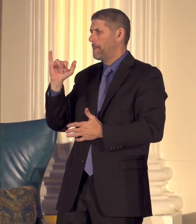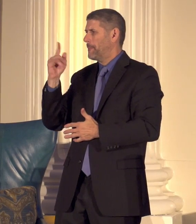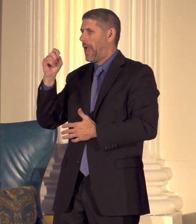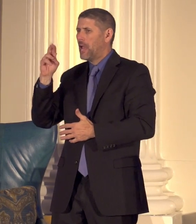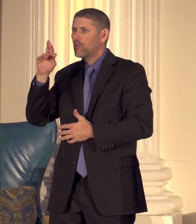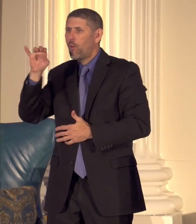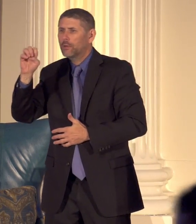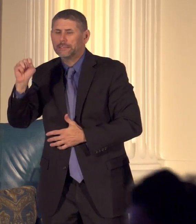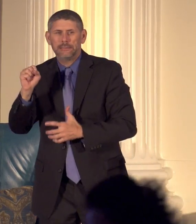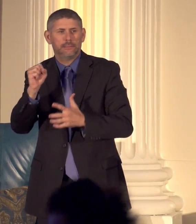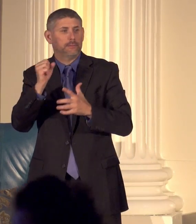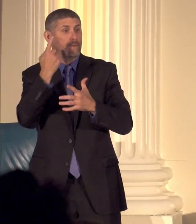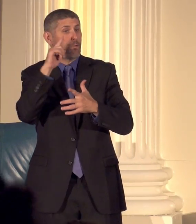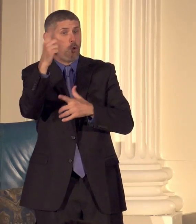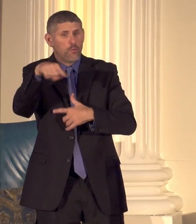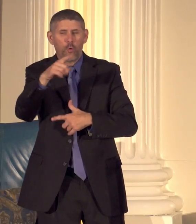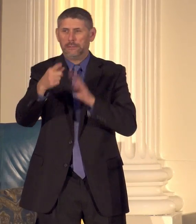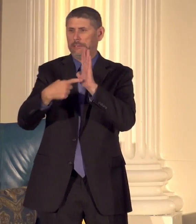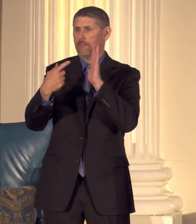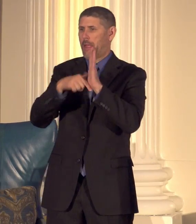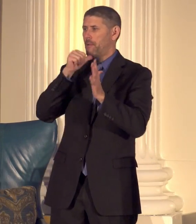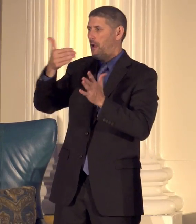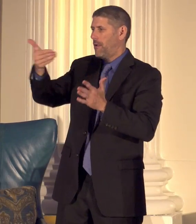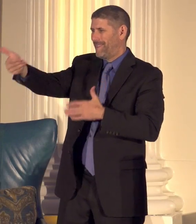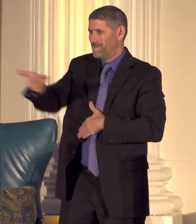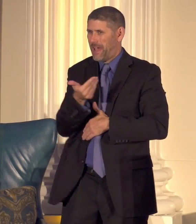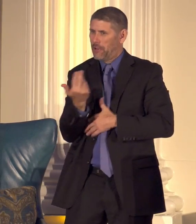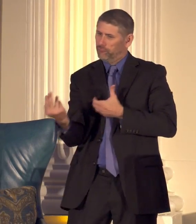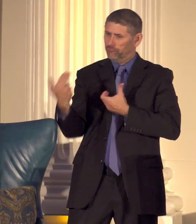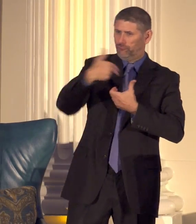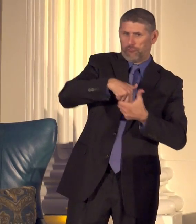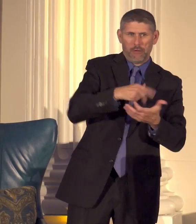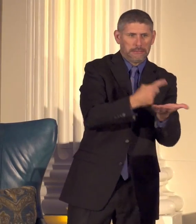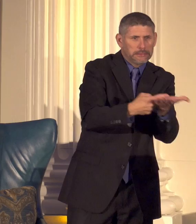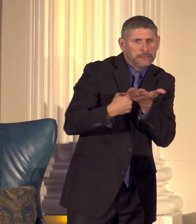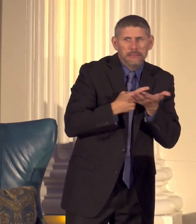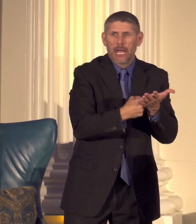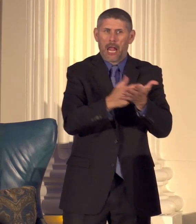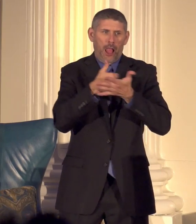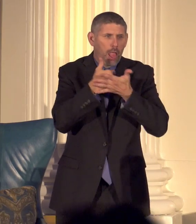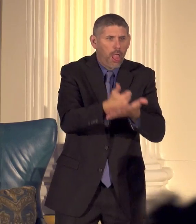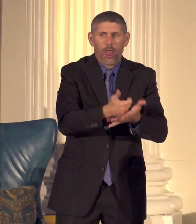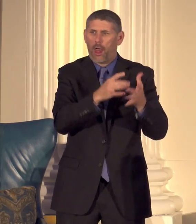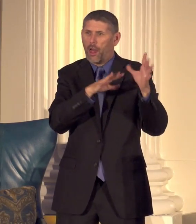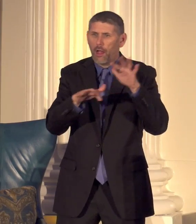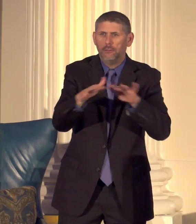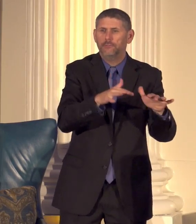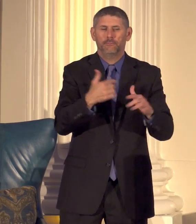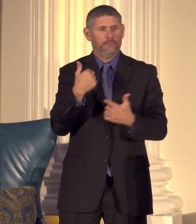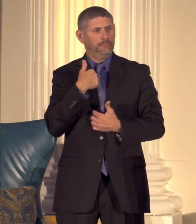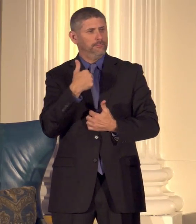invited to the table and yet you know I'm I'm a white guy